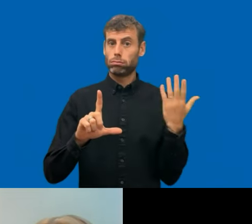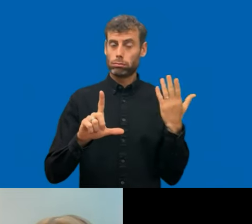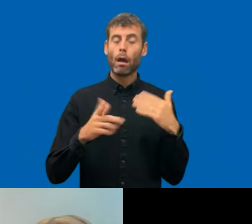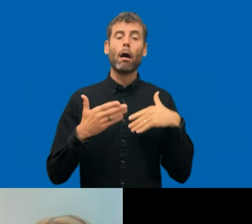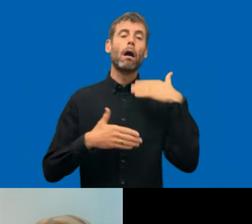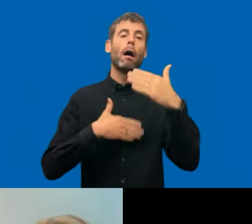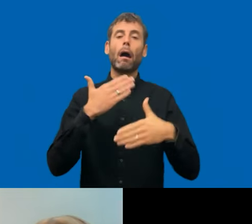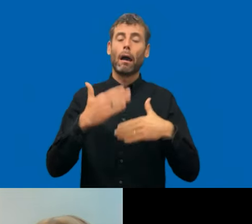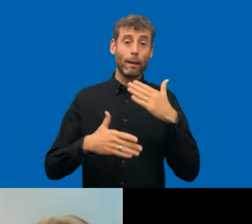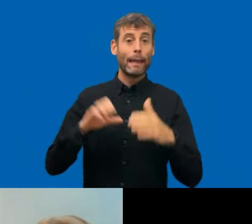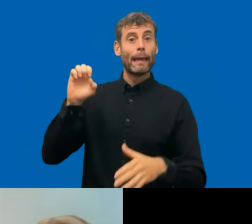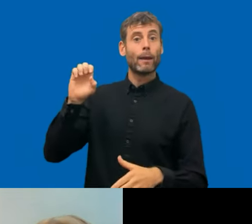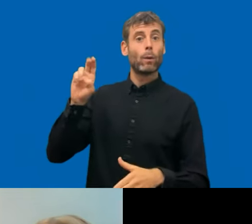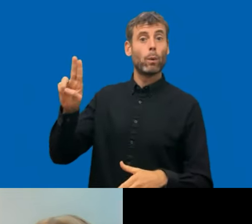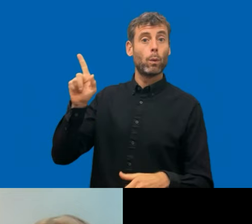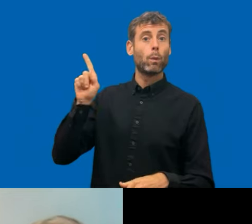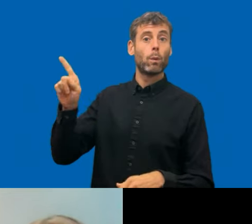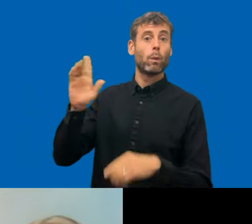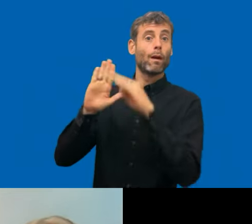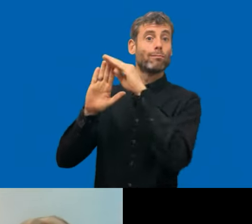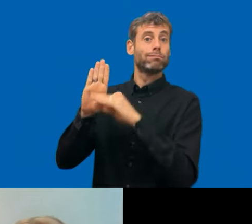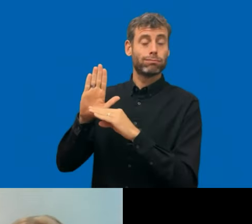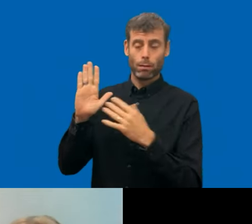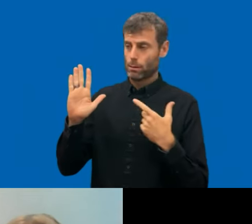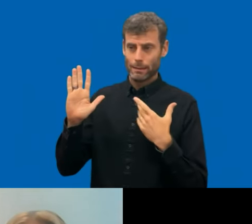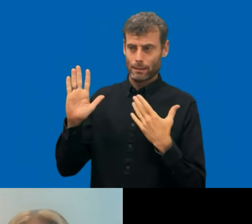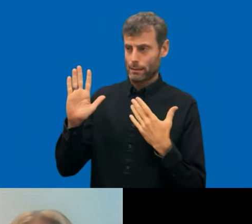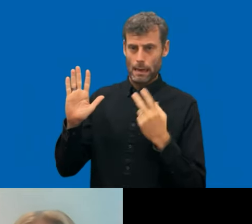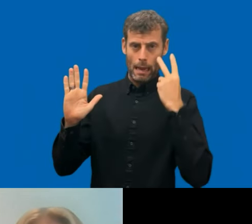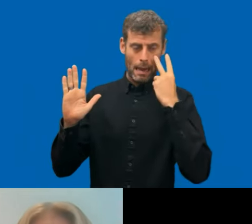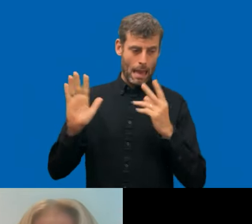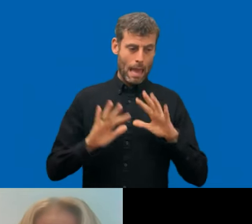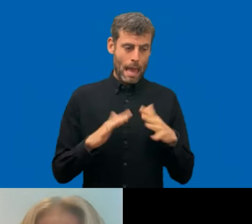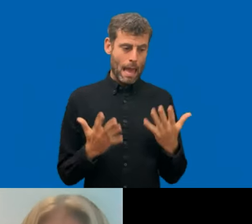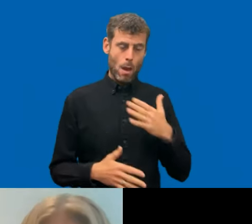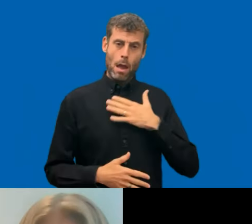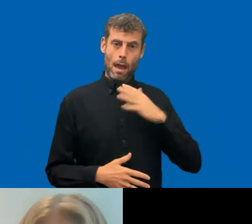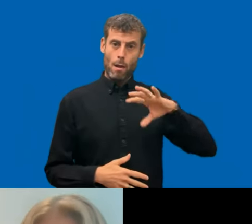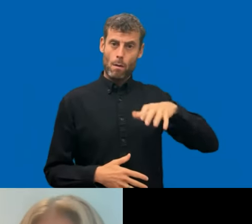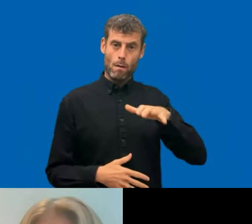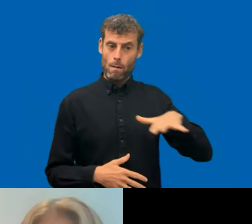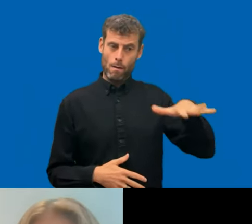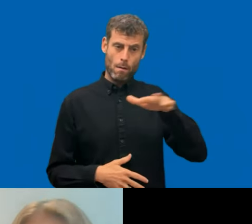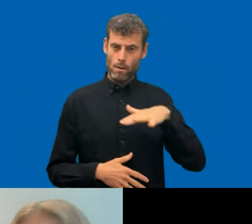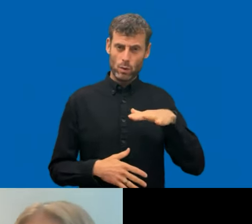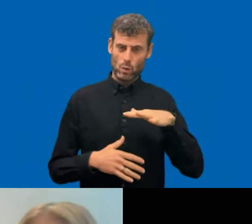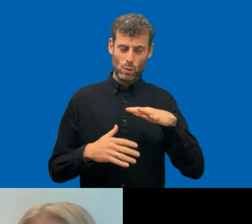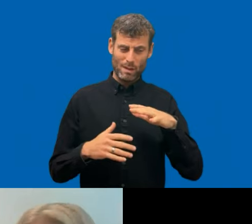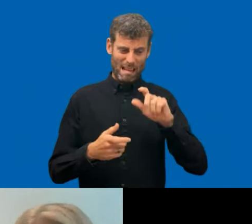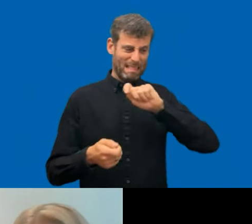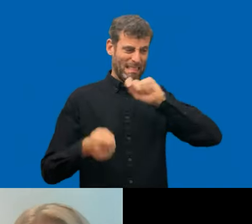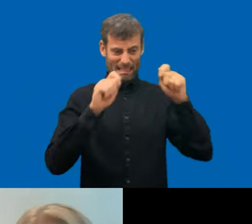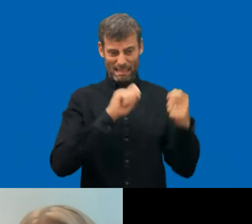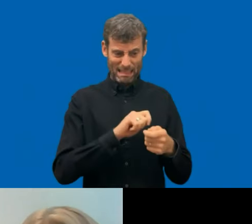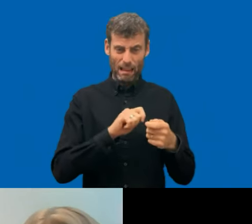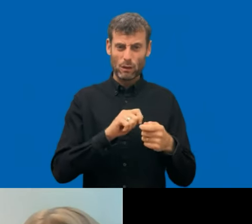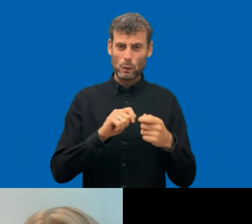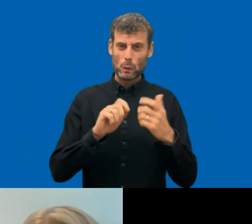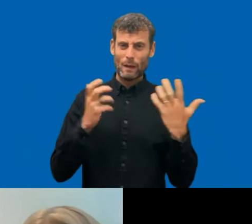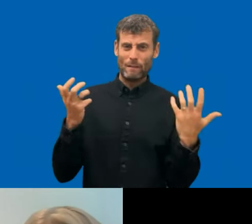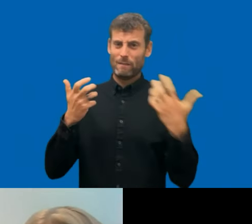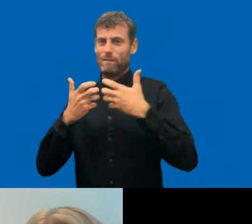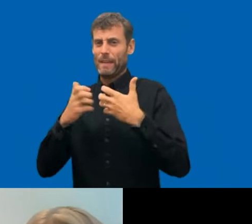we would have to translate this from our the EU. I think that would be a hassle. I don't think it